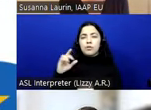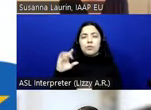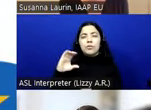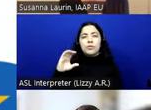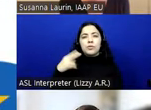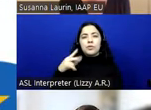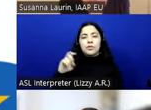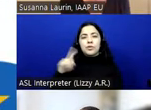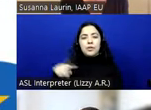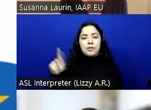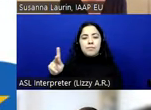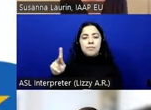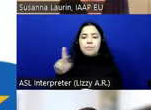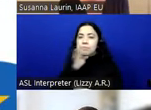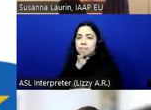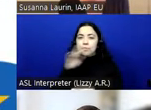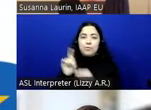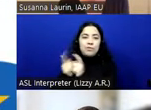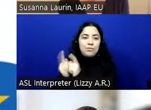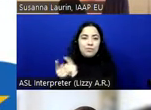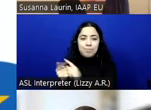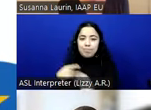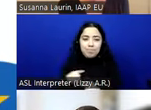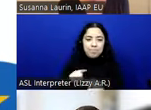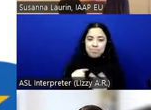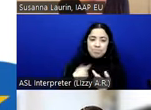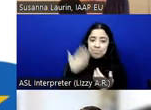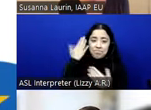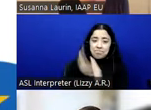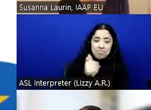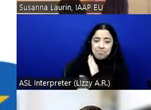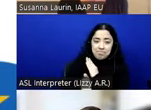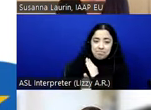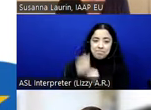this in Czech, because I cannot do that. >> RADEK PAVLICEK: (Speaking non-English